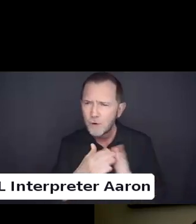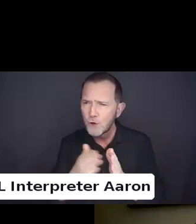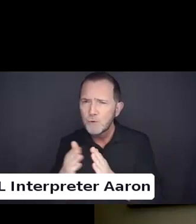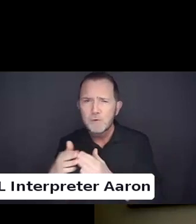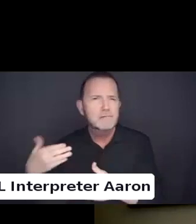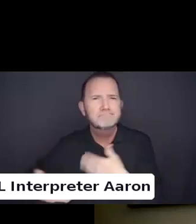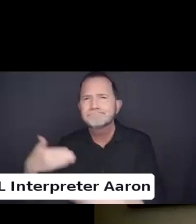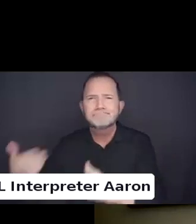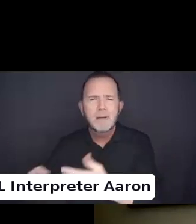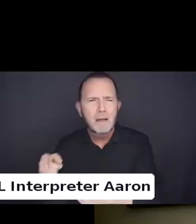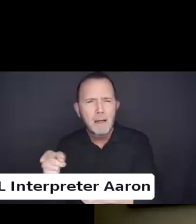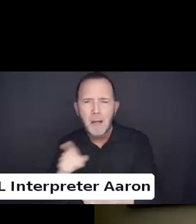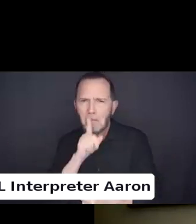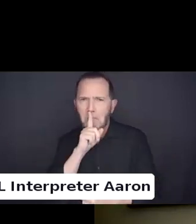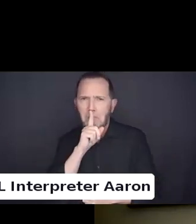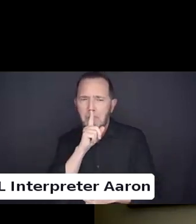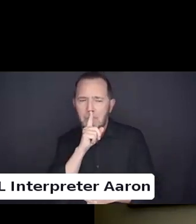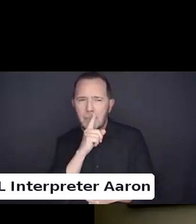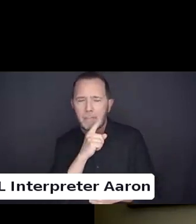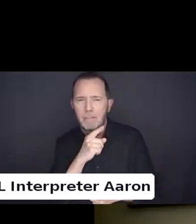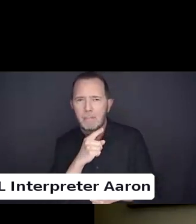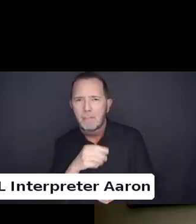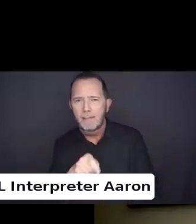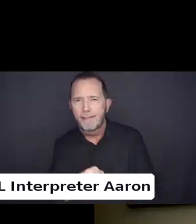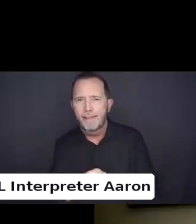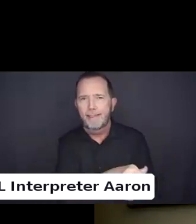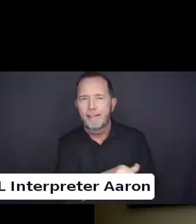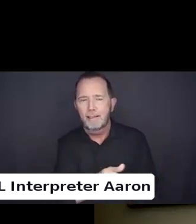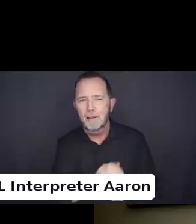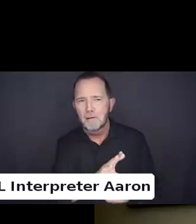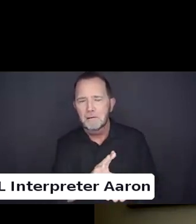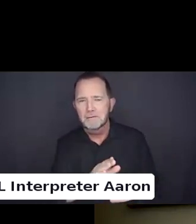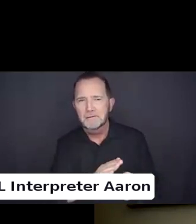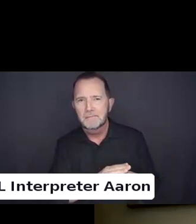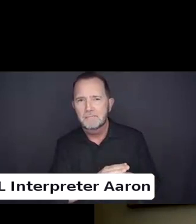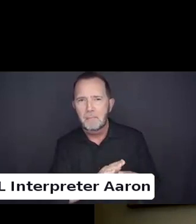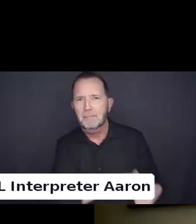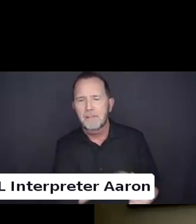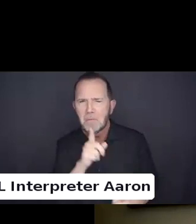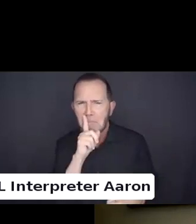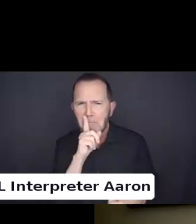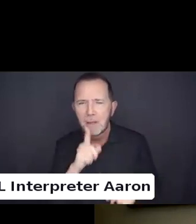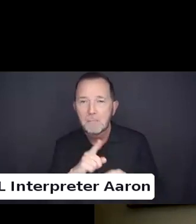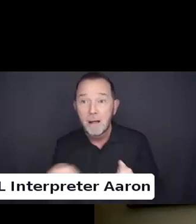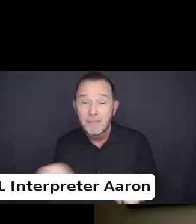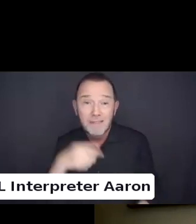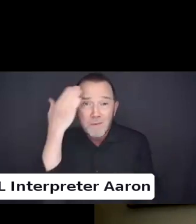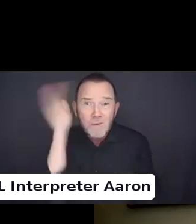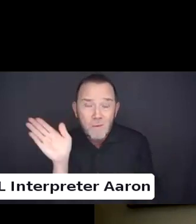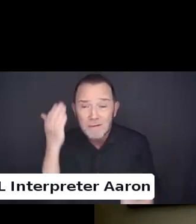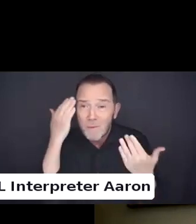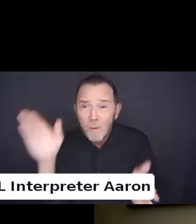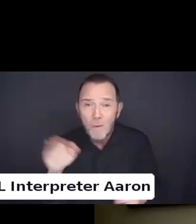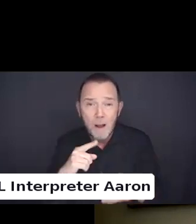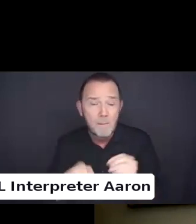But by means of not knowing about accessibility or you know disability inclusion and care